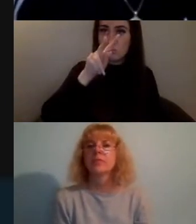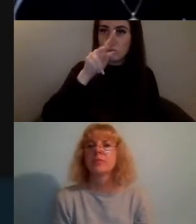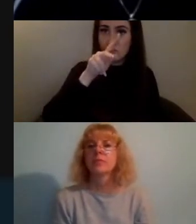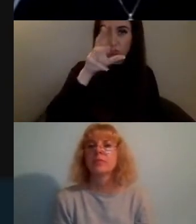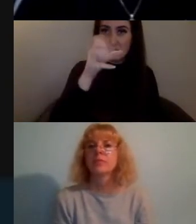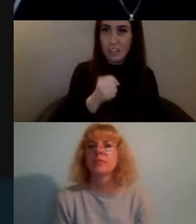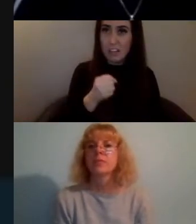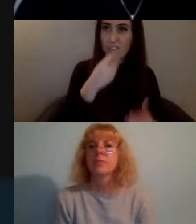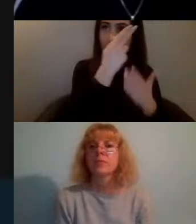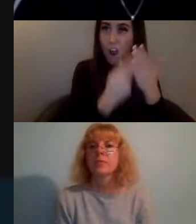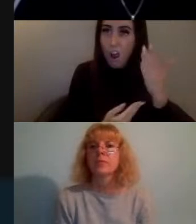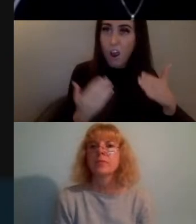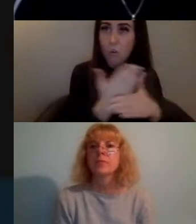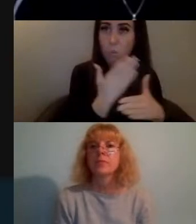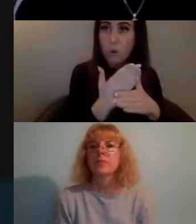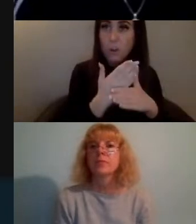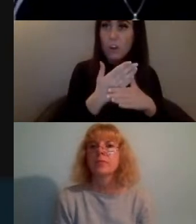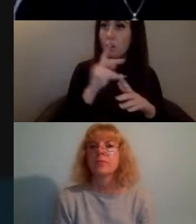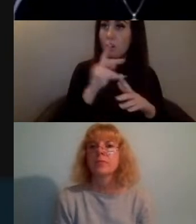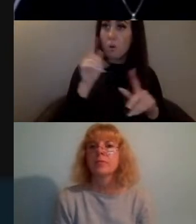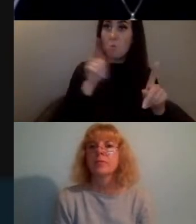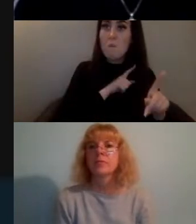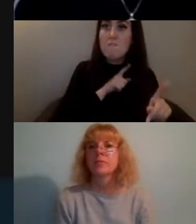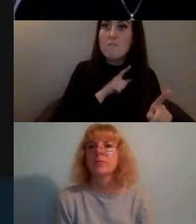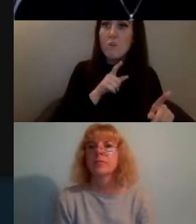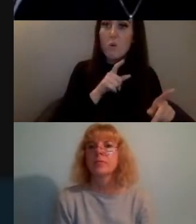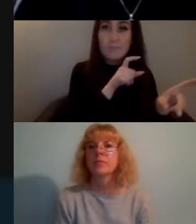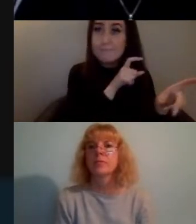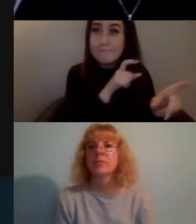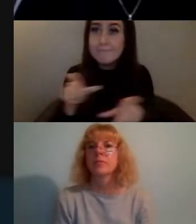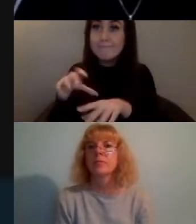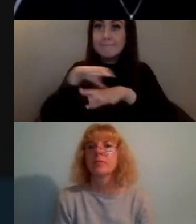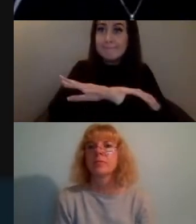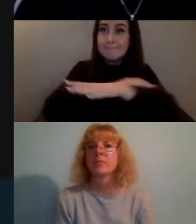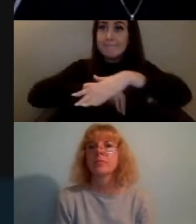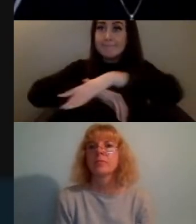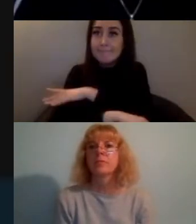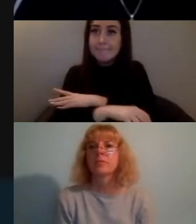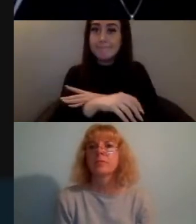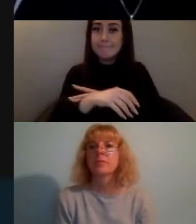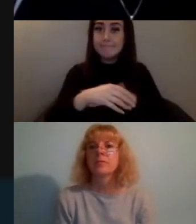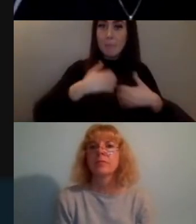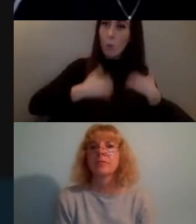us motivated and also I think a key part is envisaging the world that we want to create